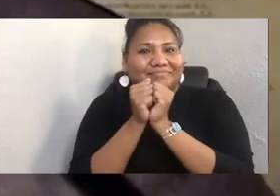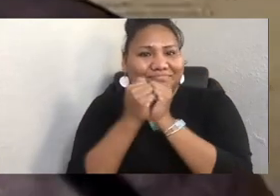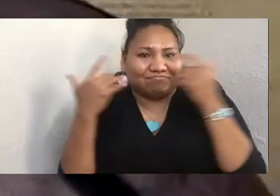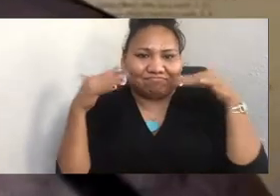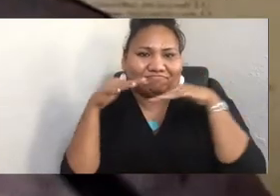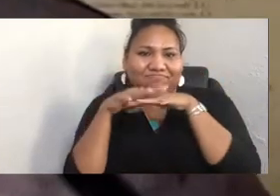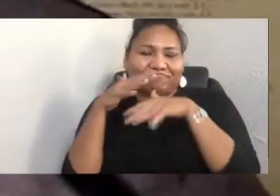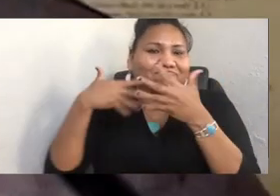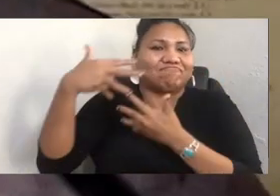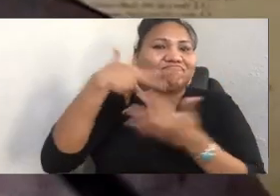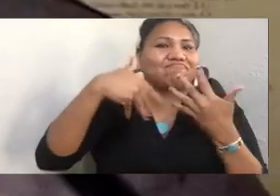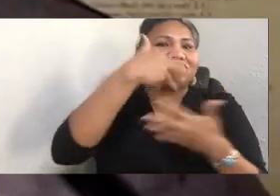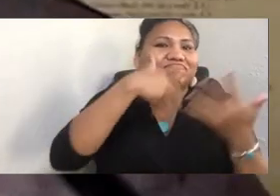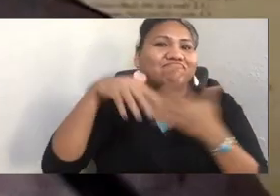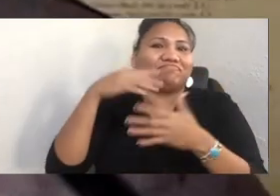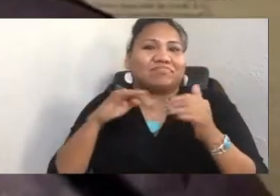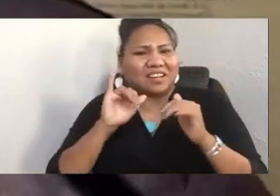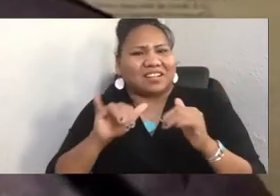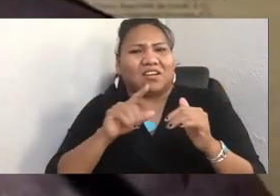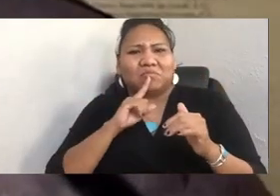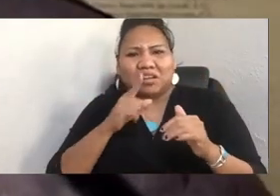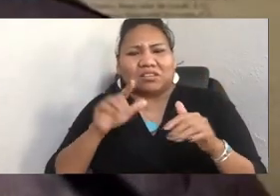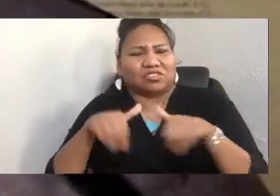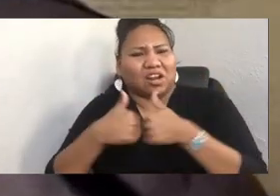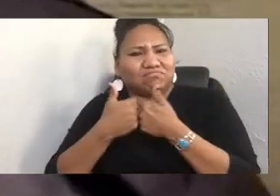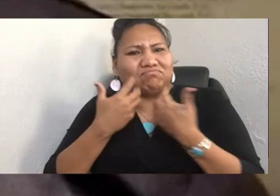When you're talking about the canoe journey, and the auntie